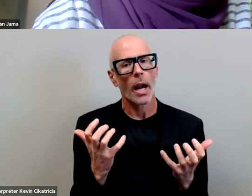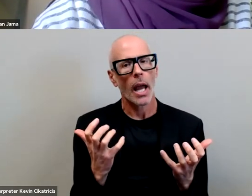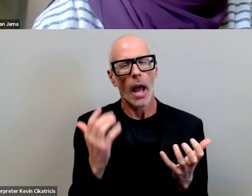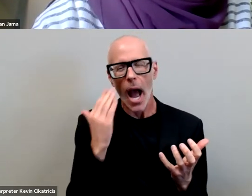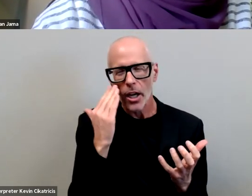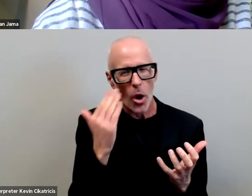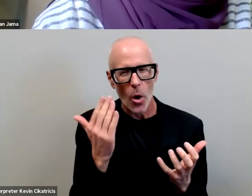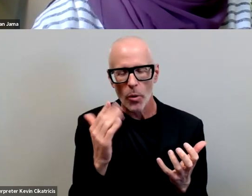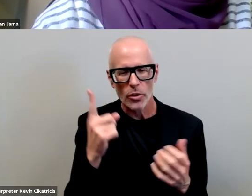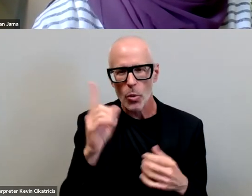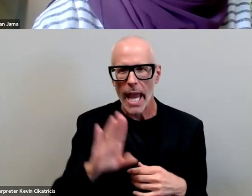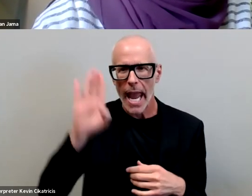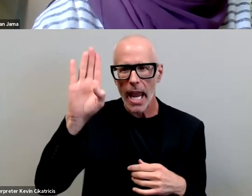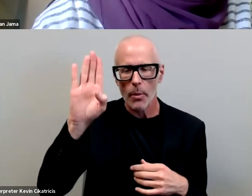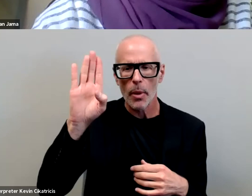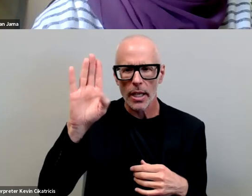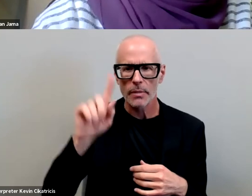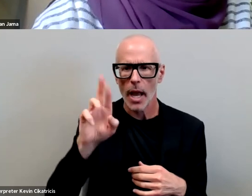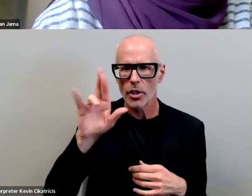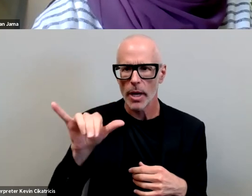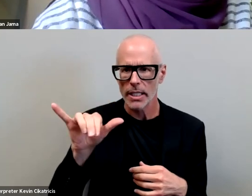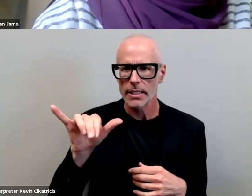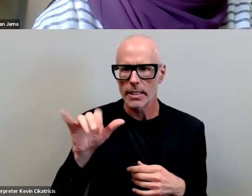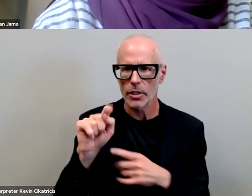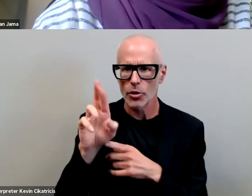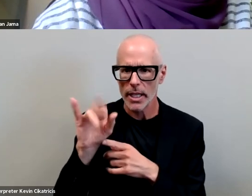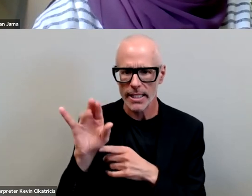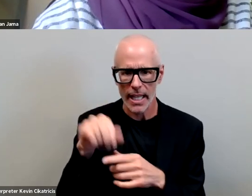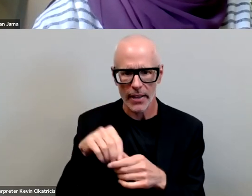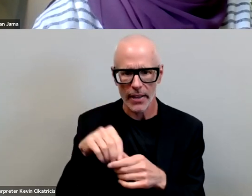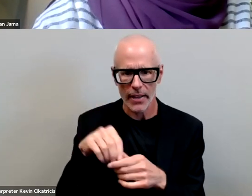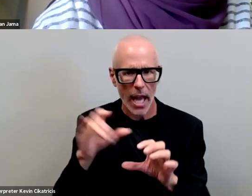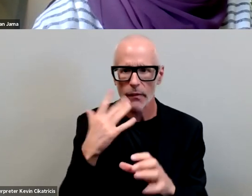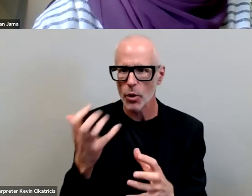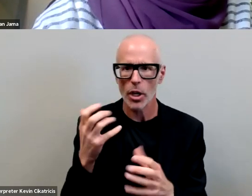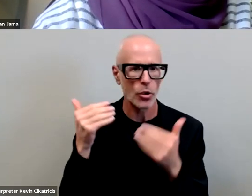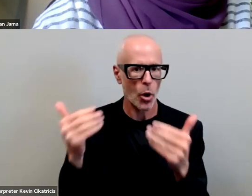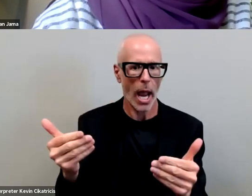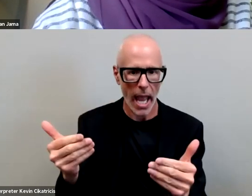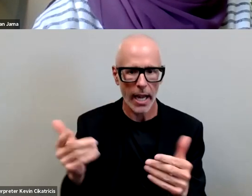hand raised by tracy in the in the chat if she wants to go ahead and then we're gonna wrap up